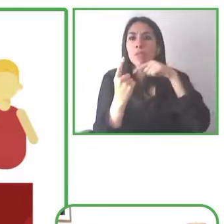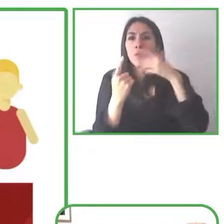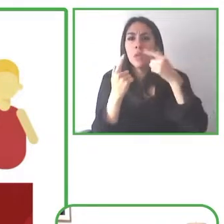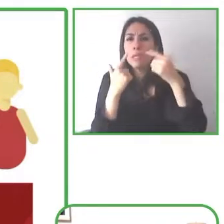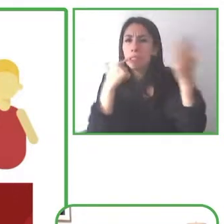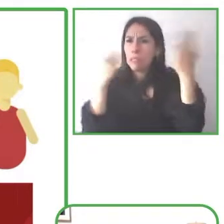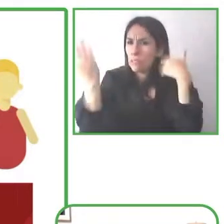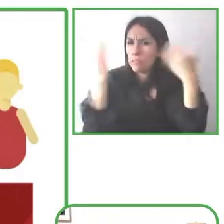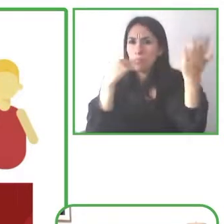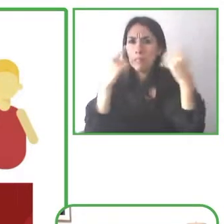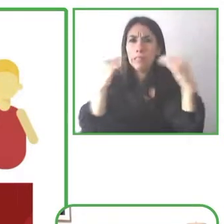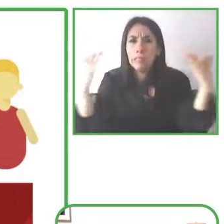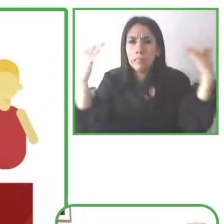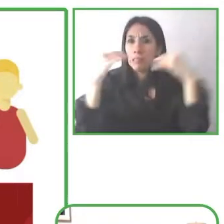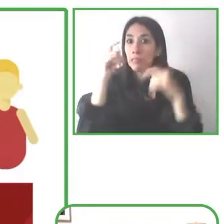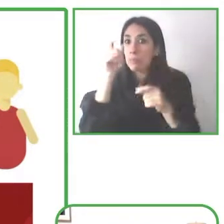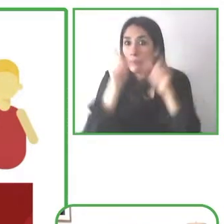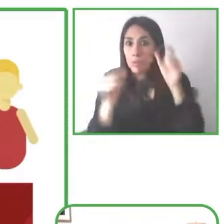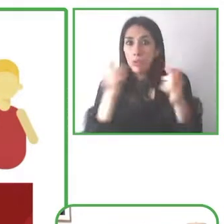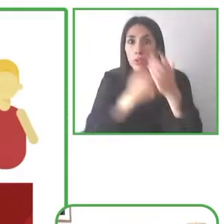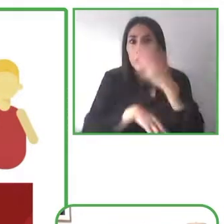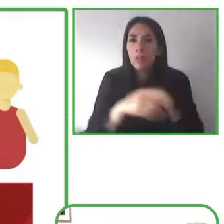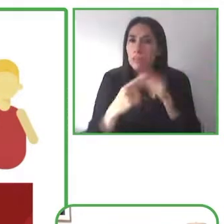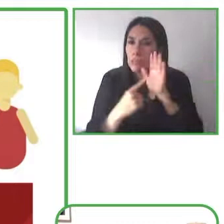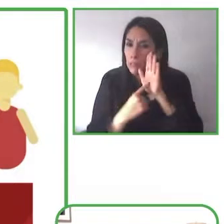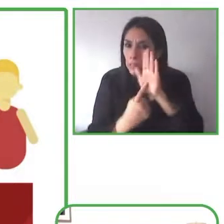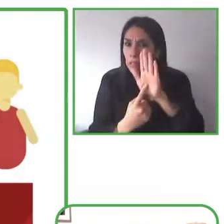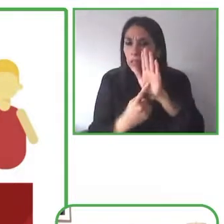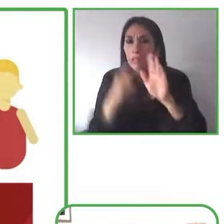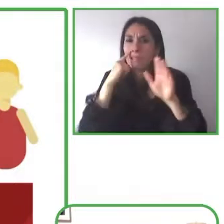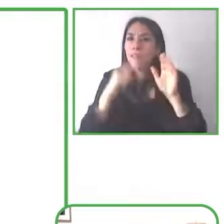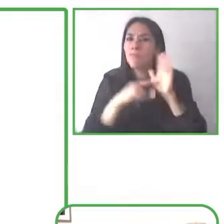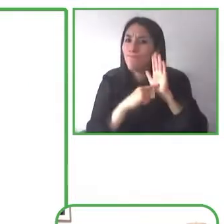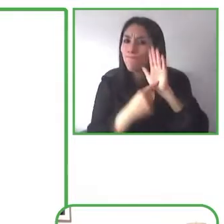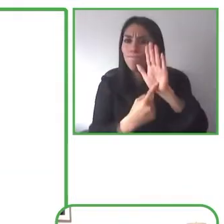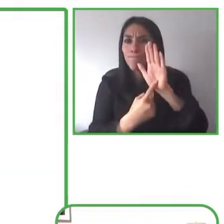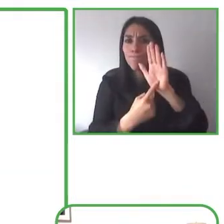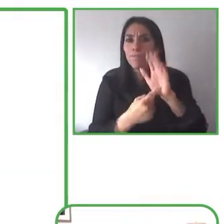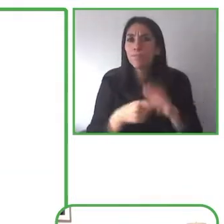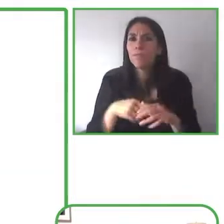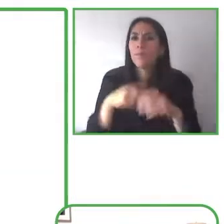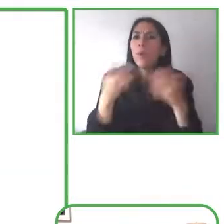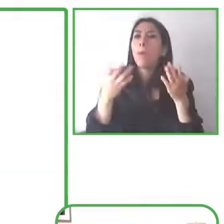people with disabilities across our workforce.